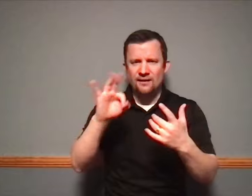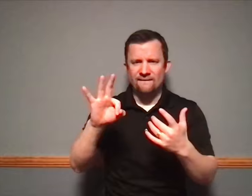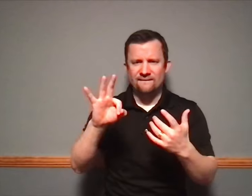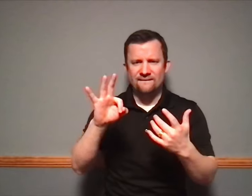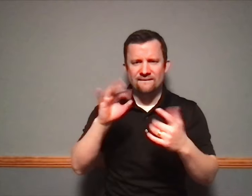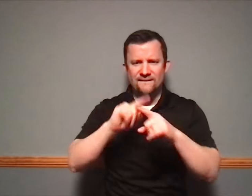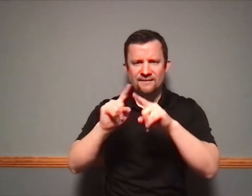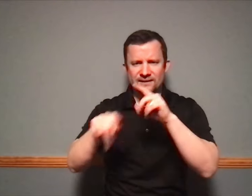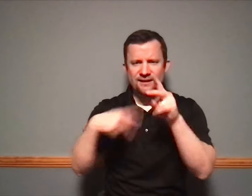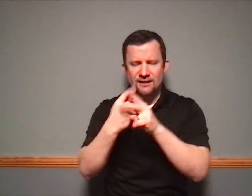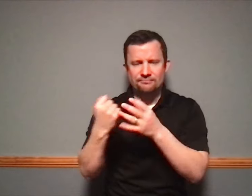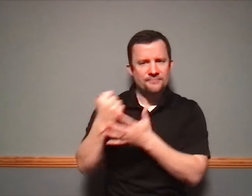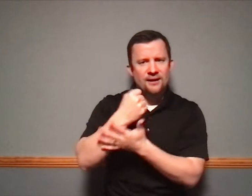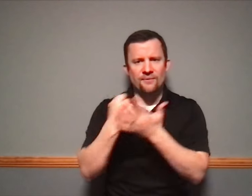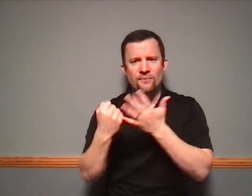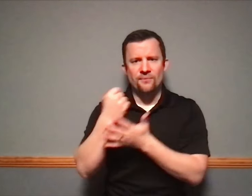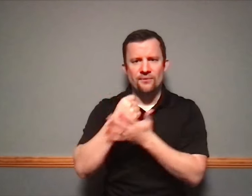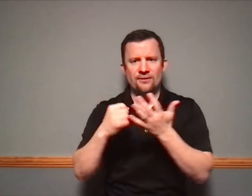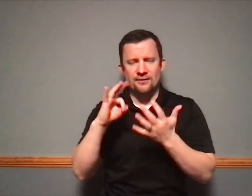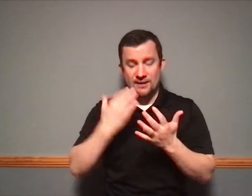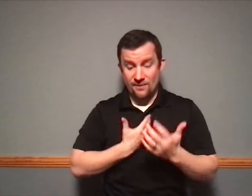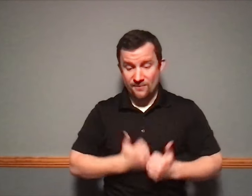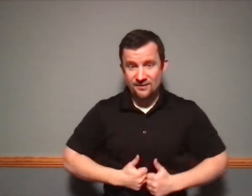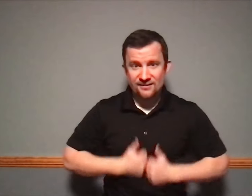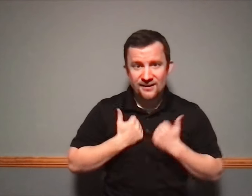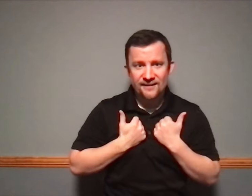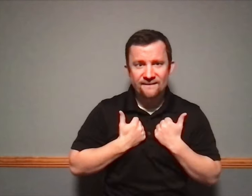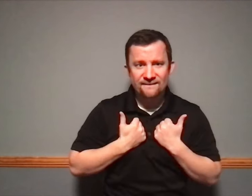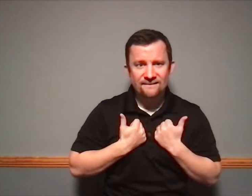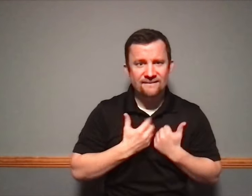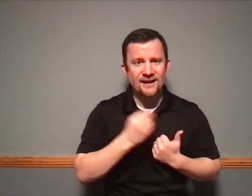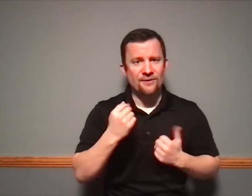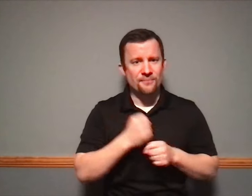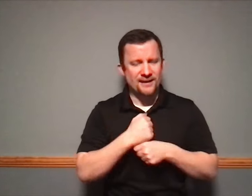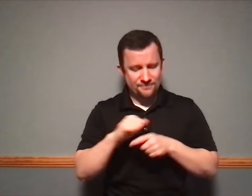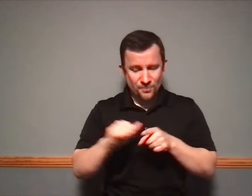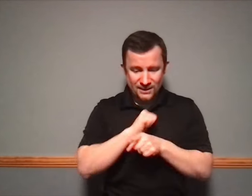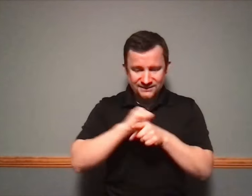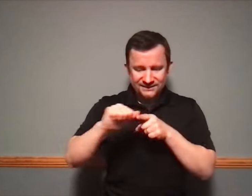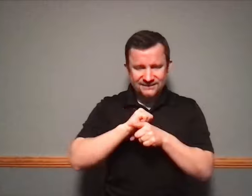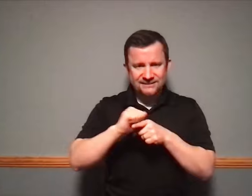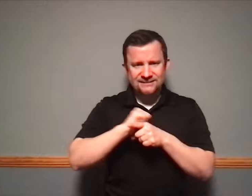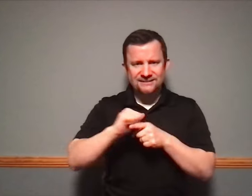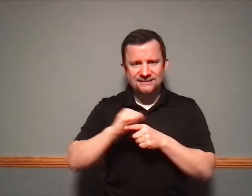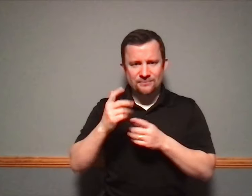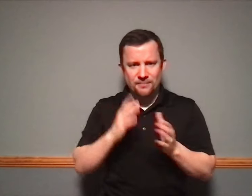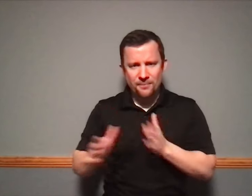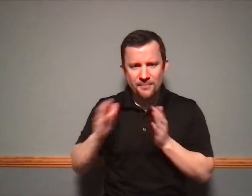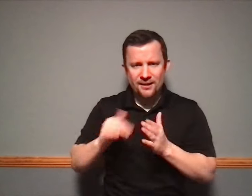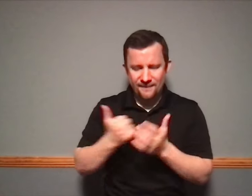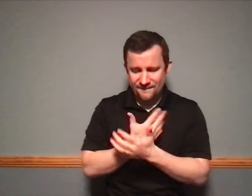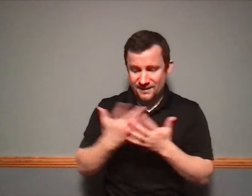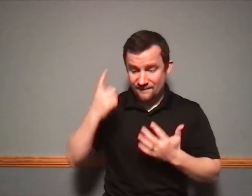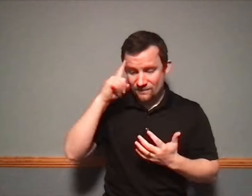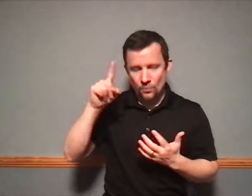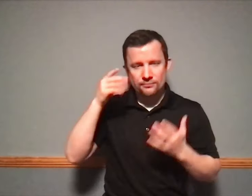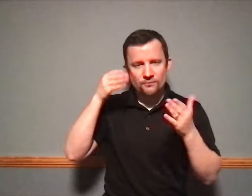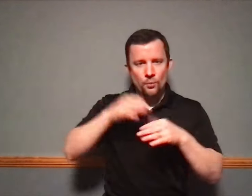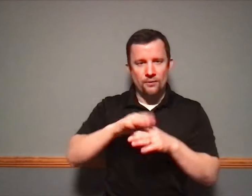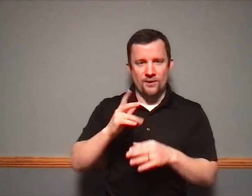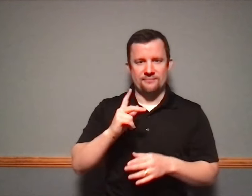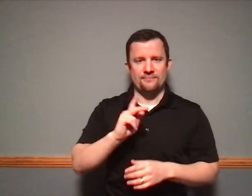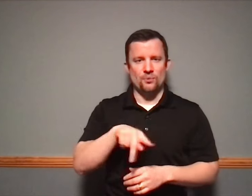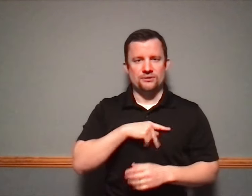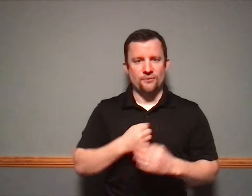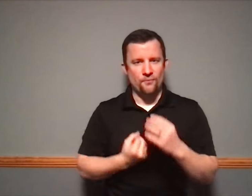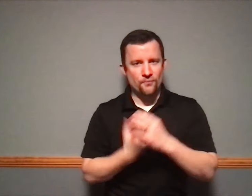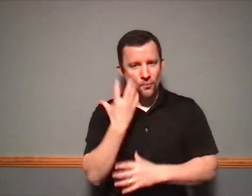God. We will be from various kinds of situations in life but this will help